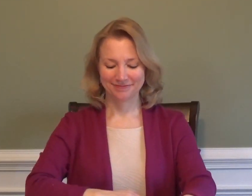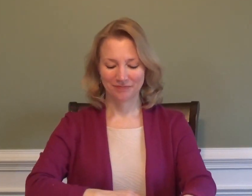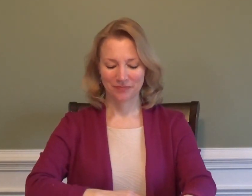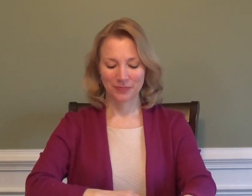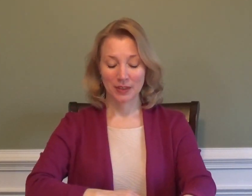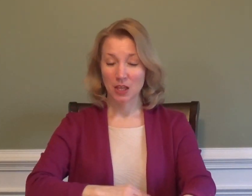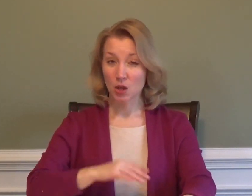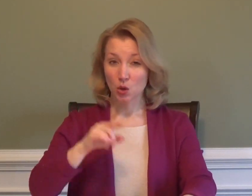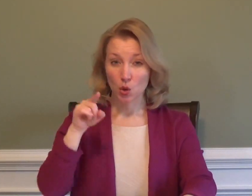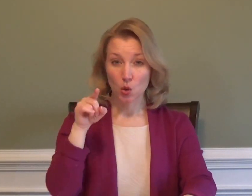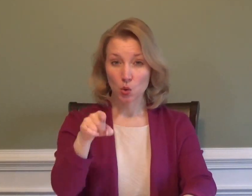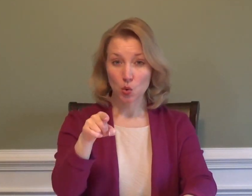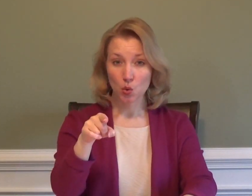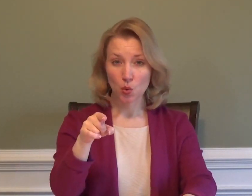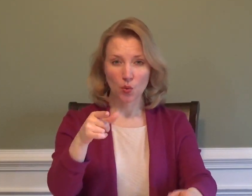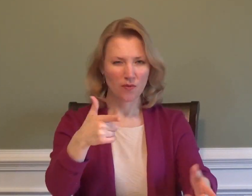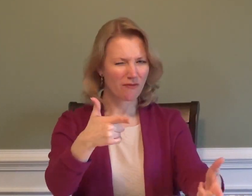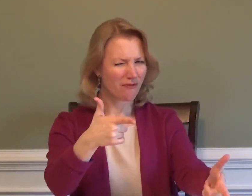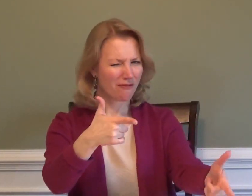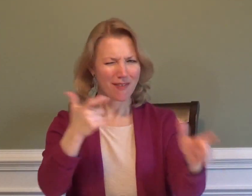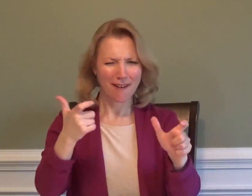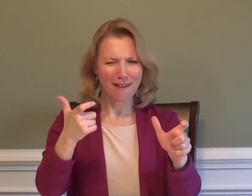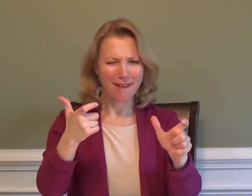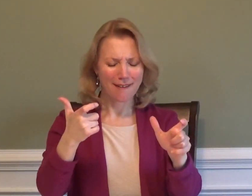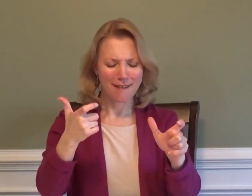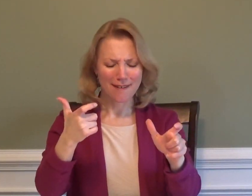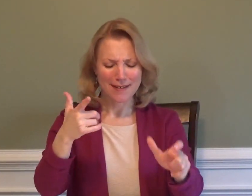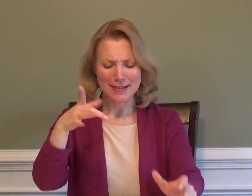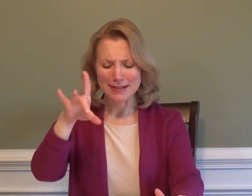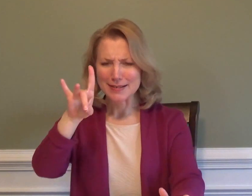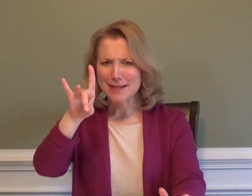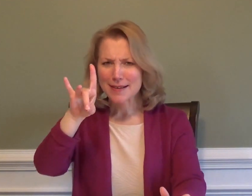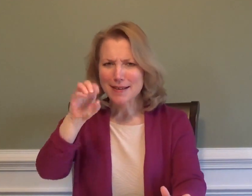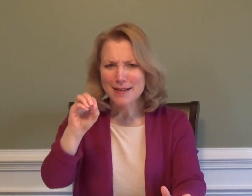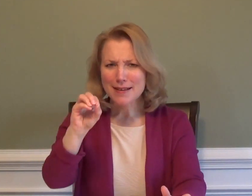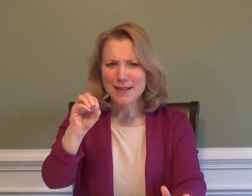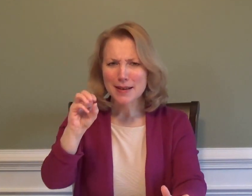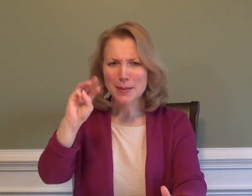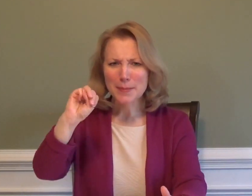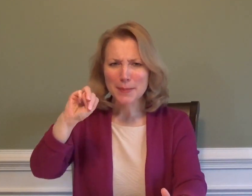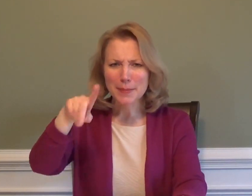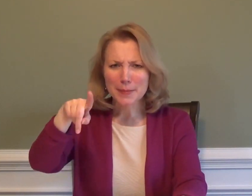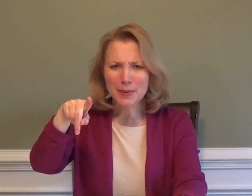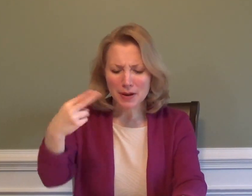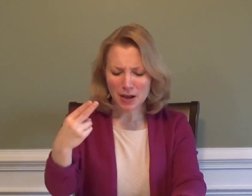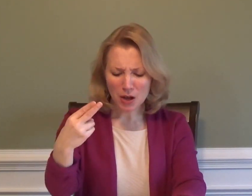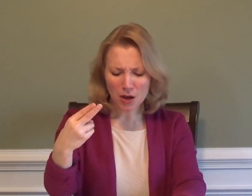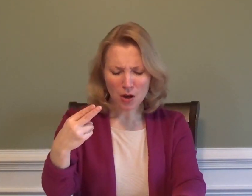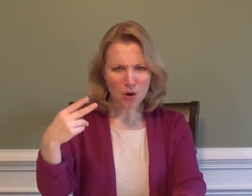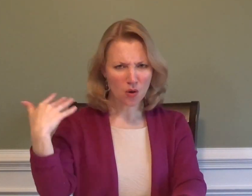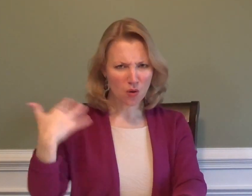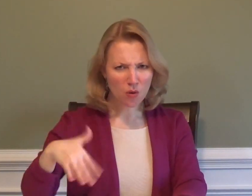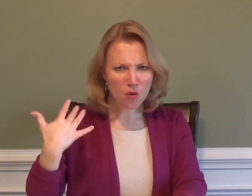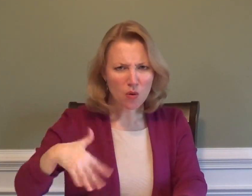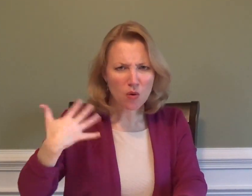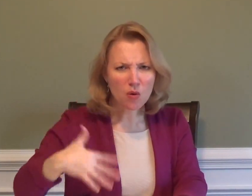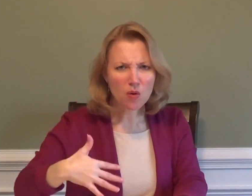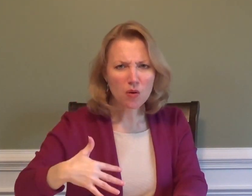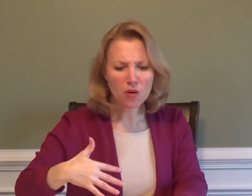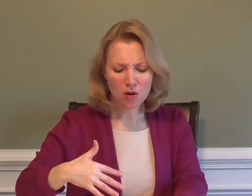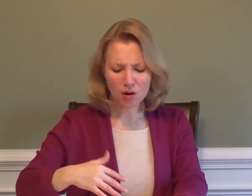"You went too fast! 80 mph!"